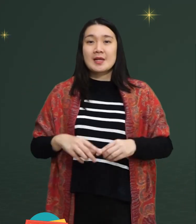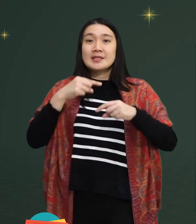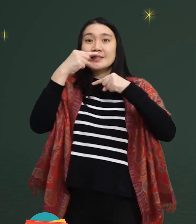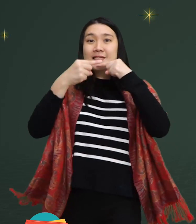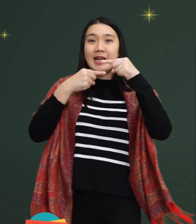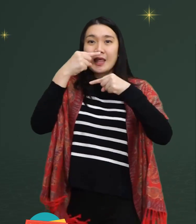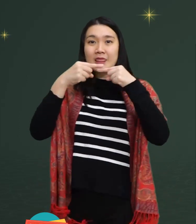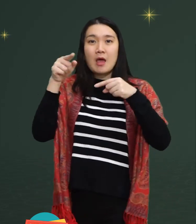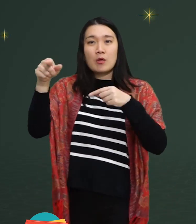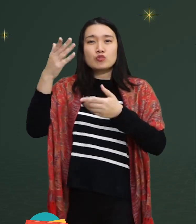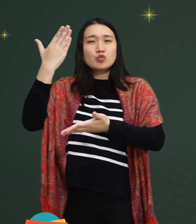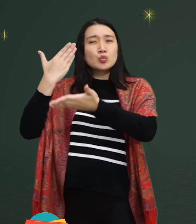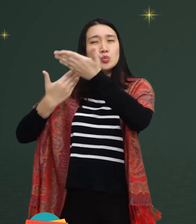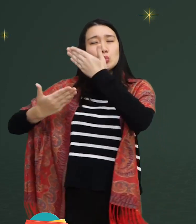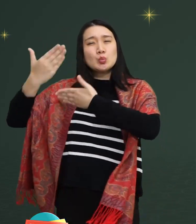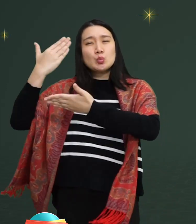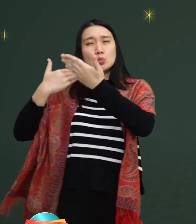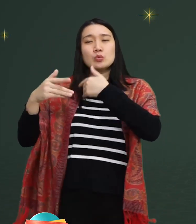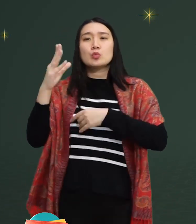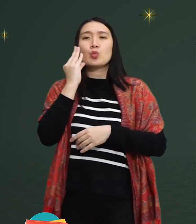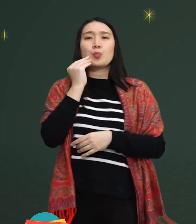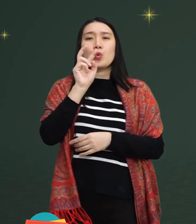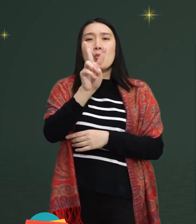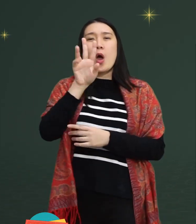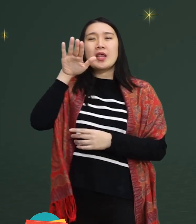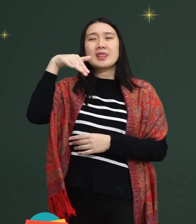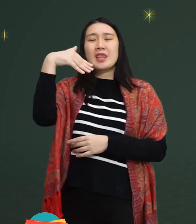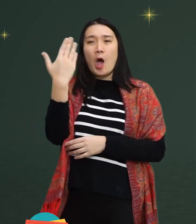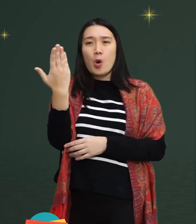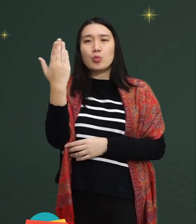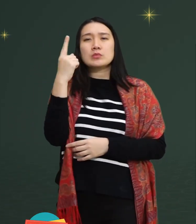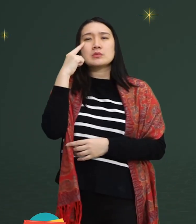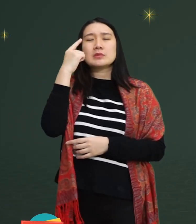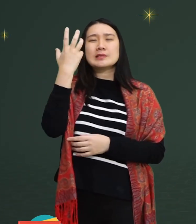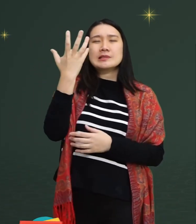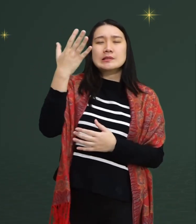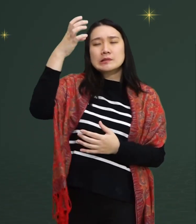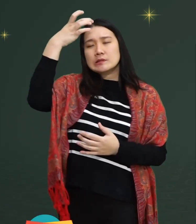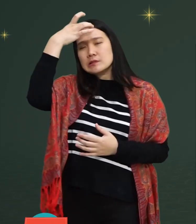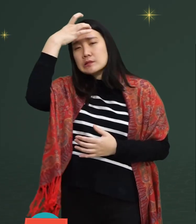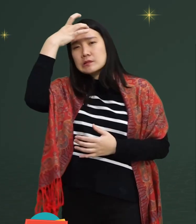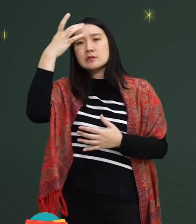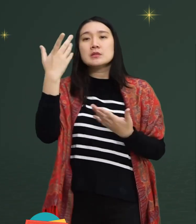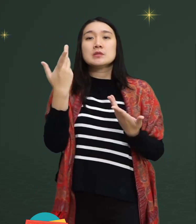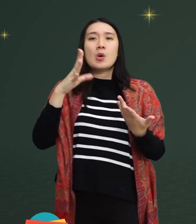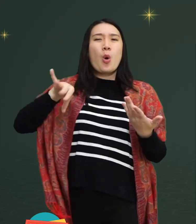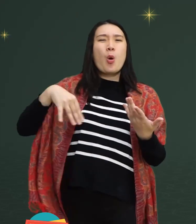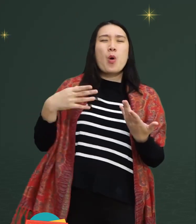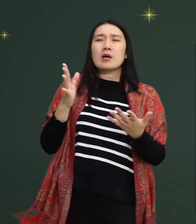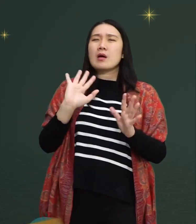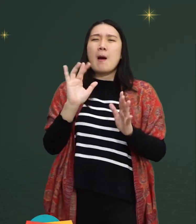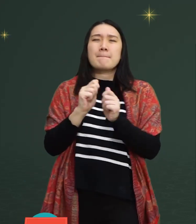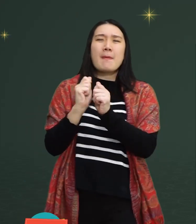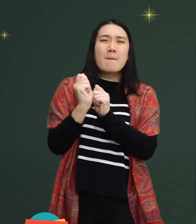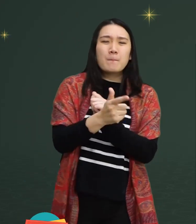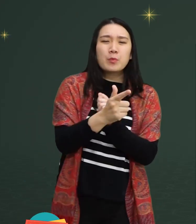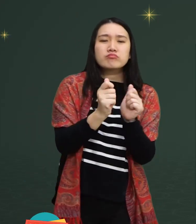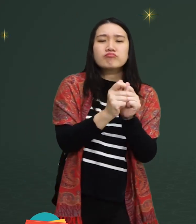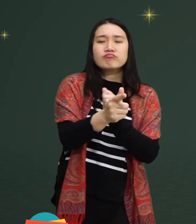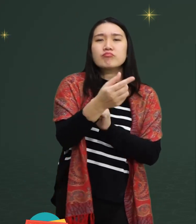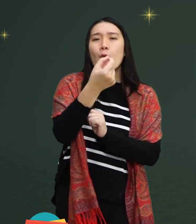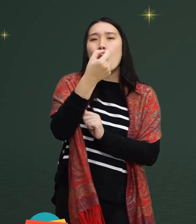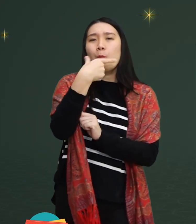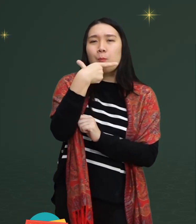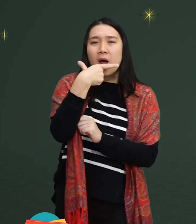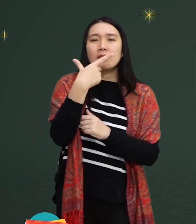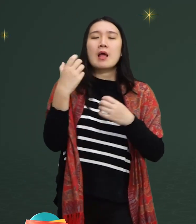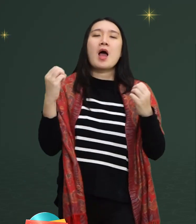The story used to be when he was 2 years old Rastini was sick, family cannot afford treatment